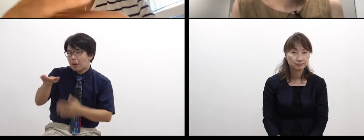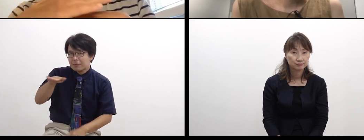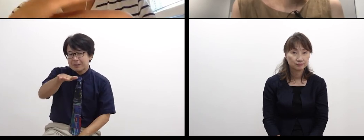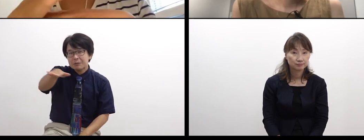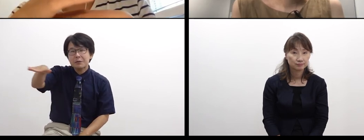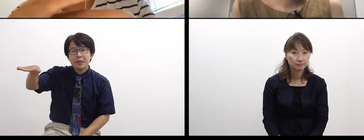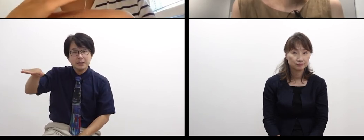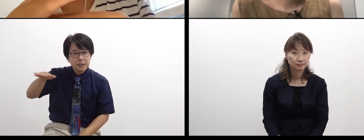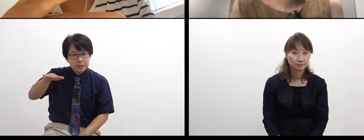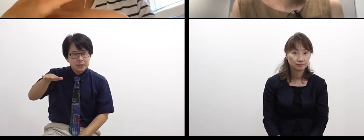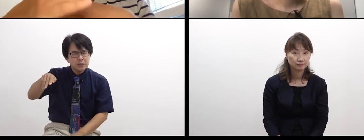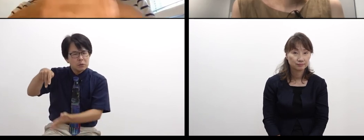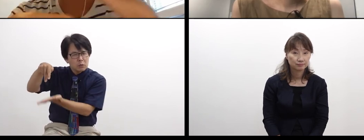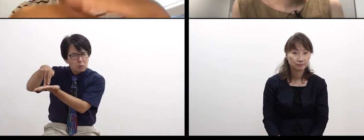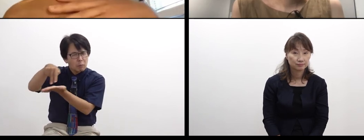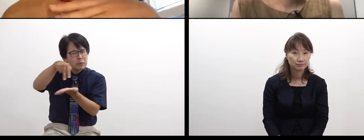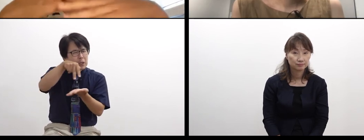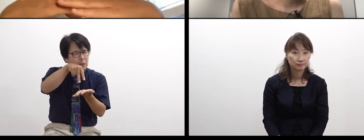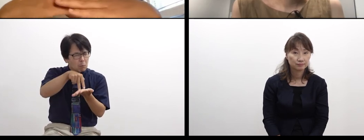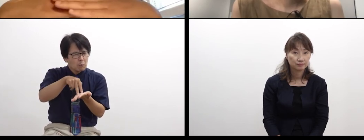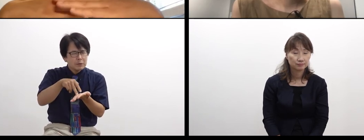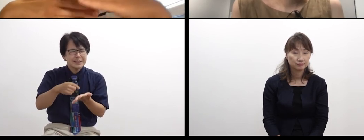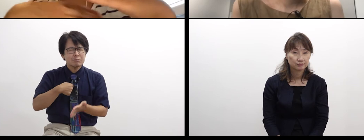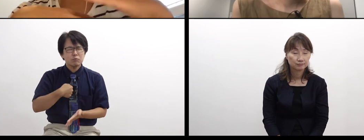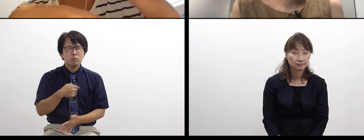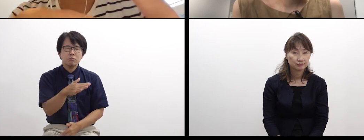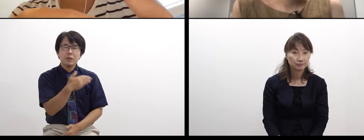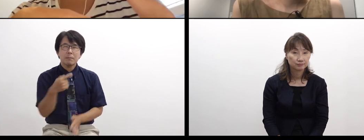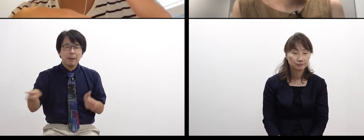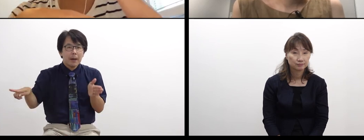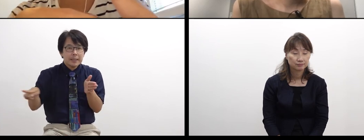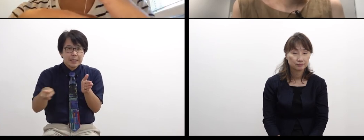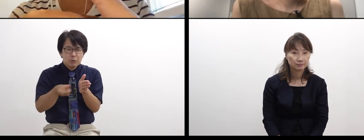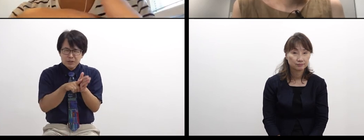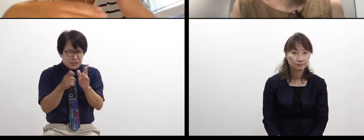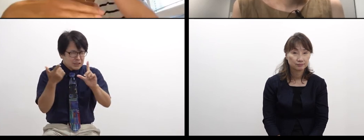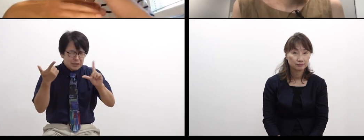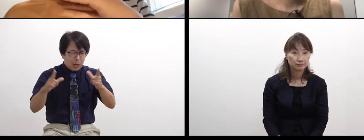meet new people they never met before,